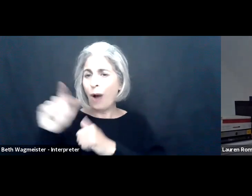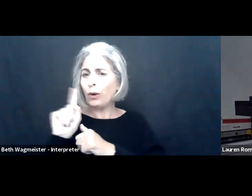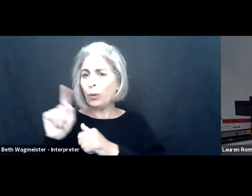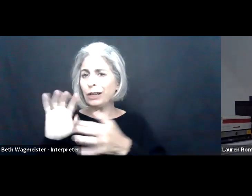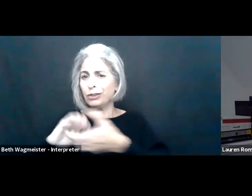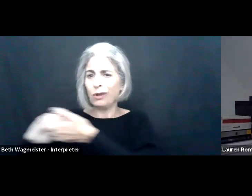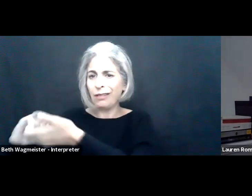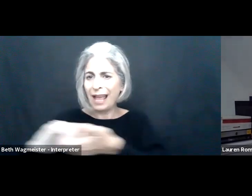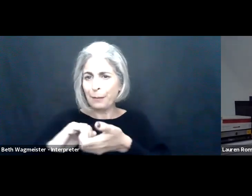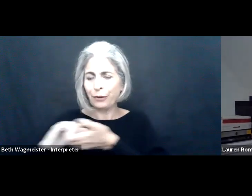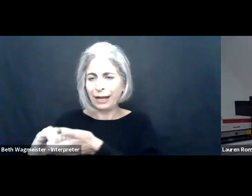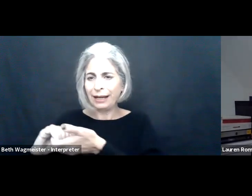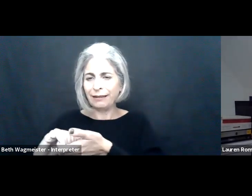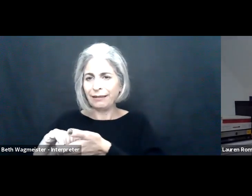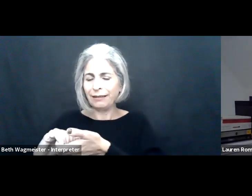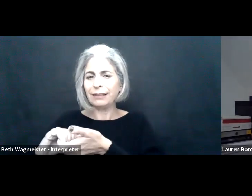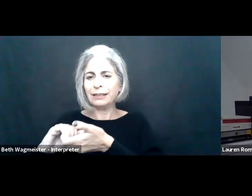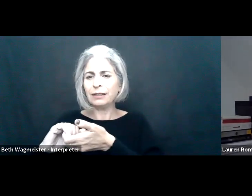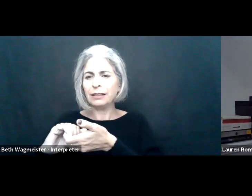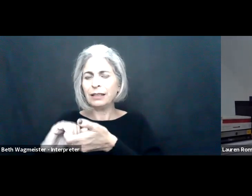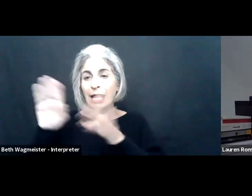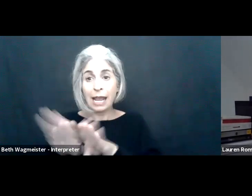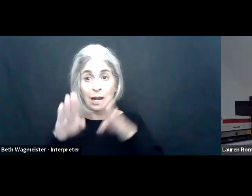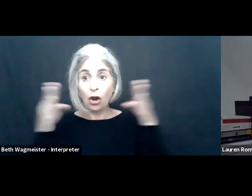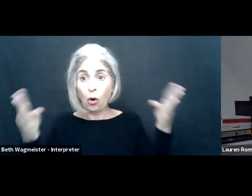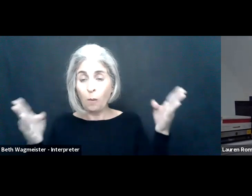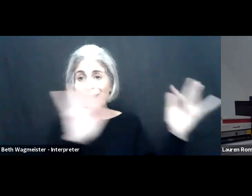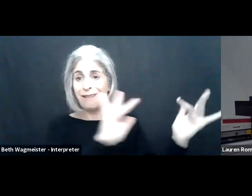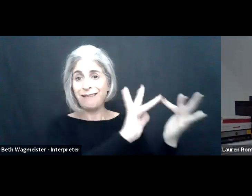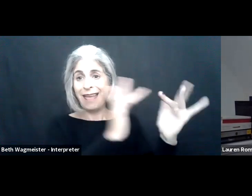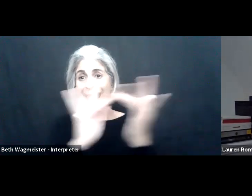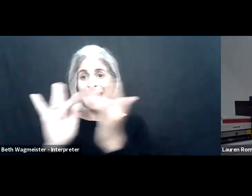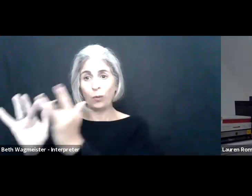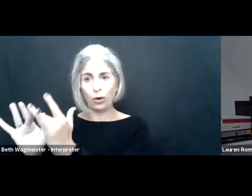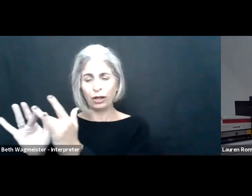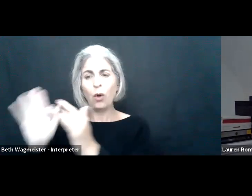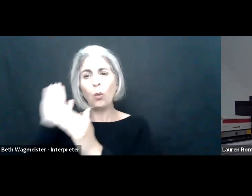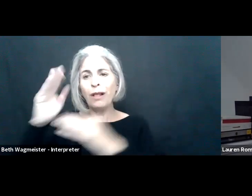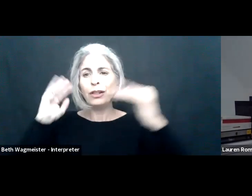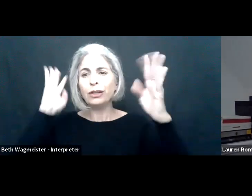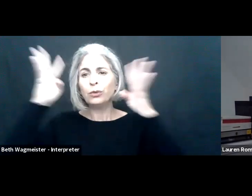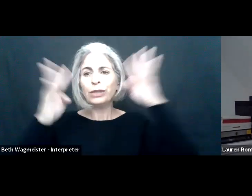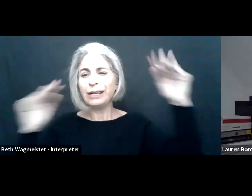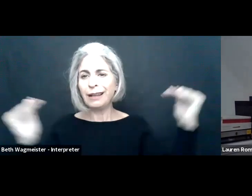Lastly, hardwire that intentionality into how and where teams collaborate to limit those draining interactions and open networks.